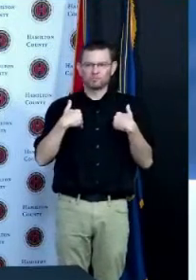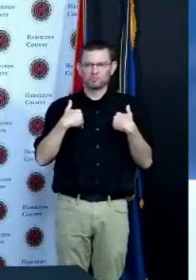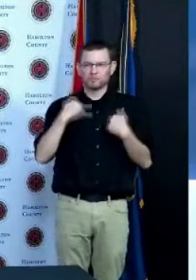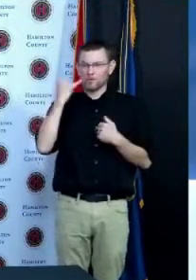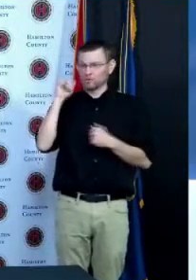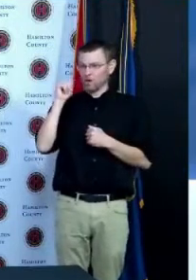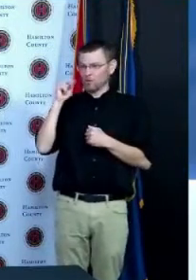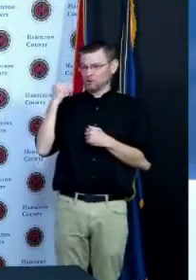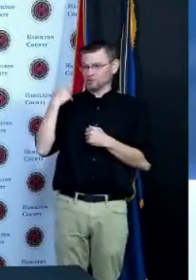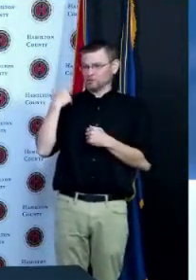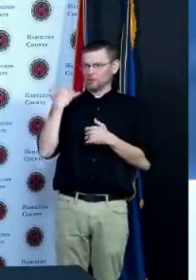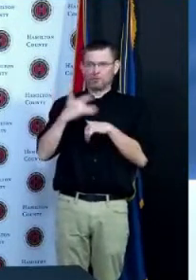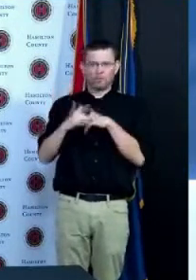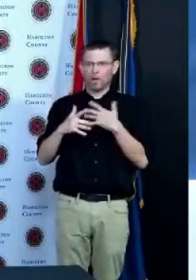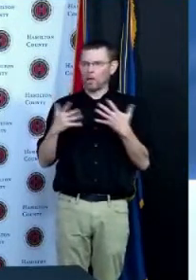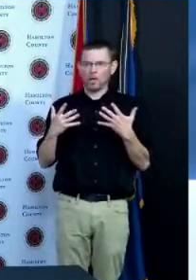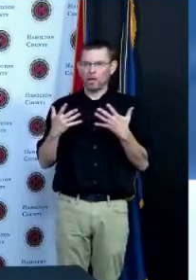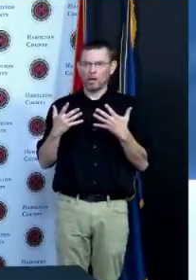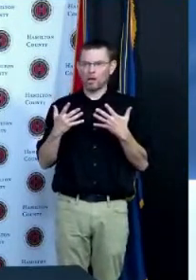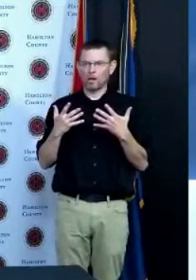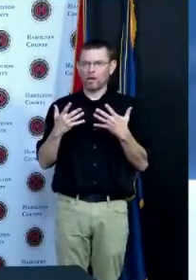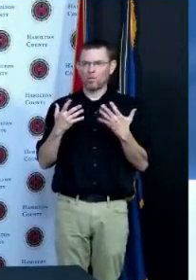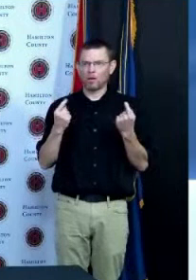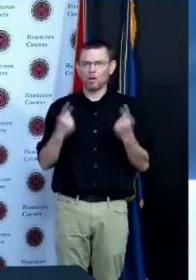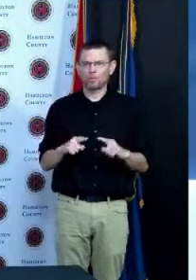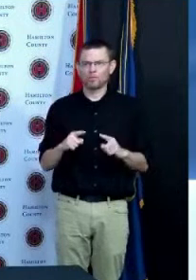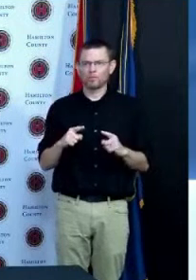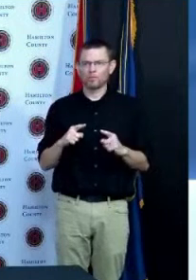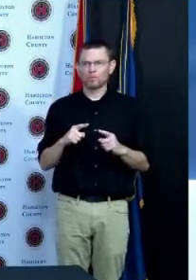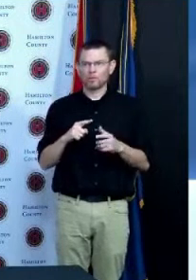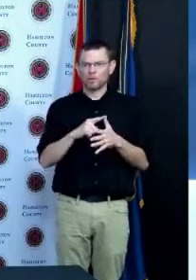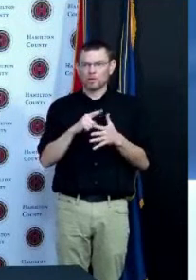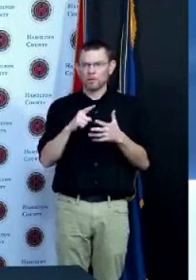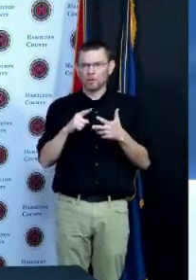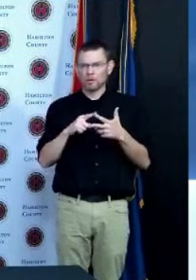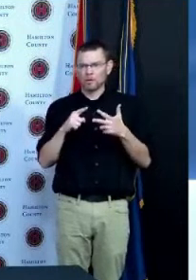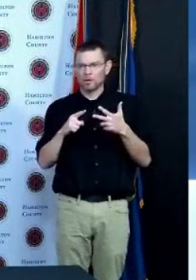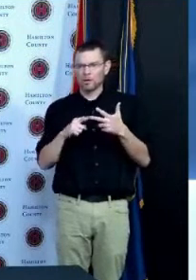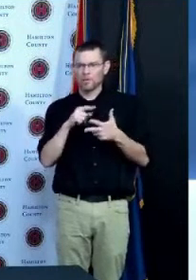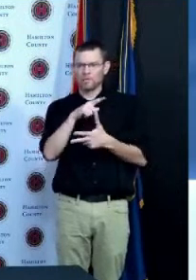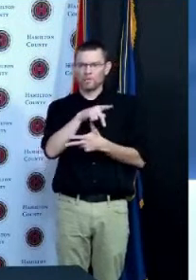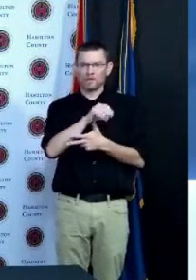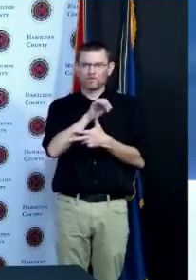did not have the vaccine from Pfizer Moderna and from J&J where would we be now it would be similar